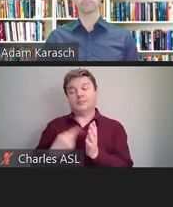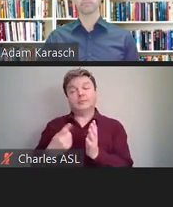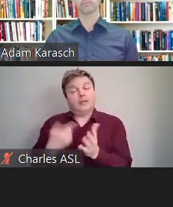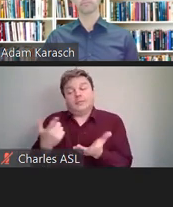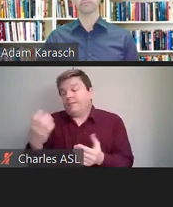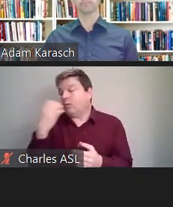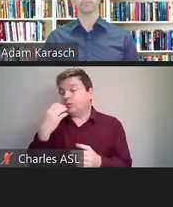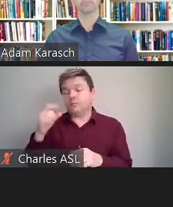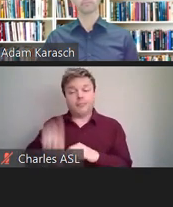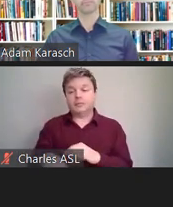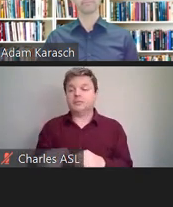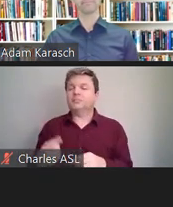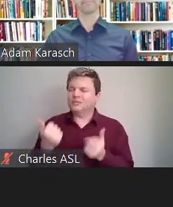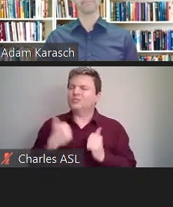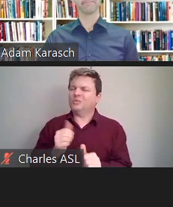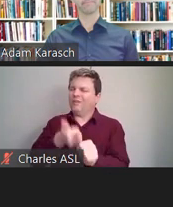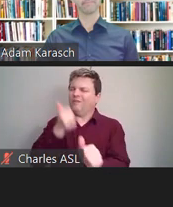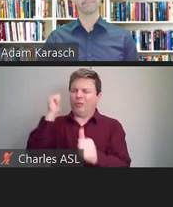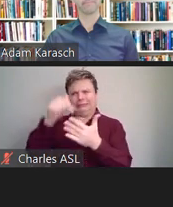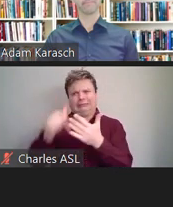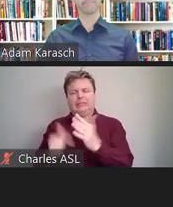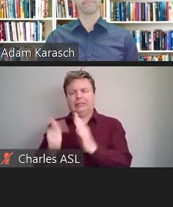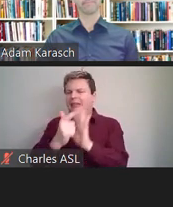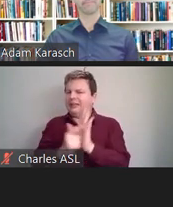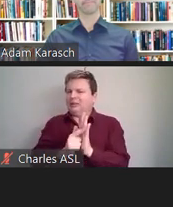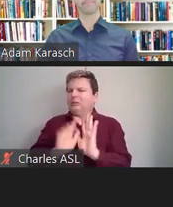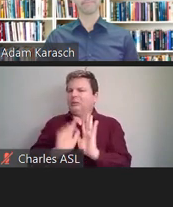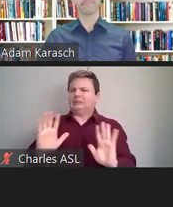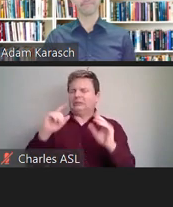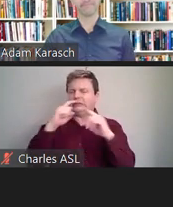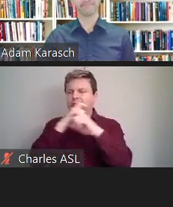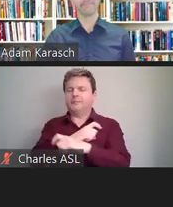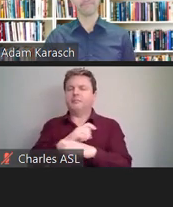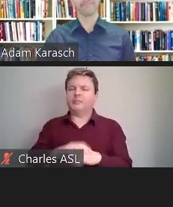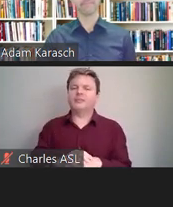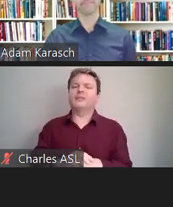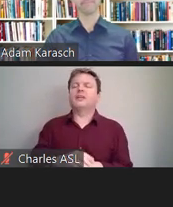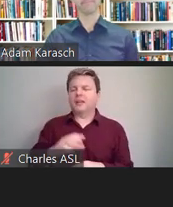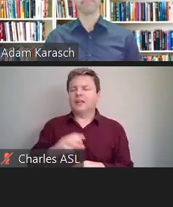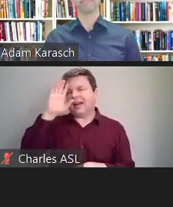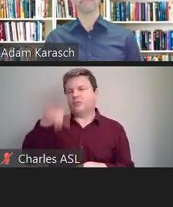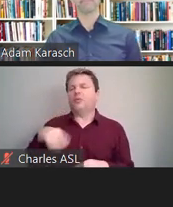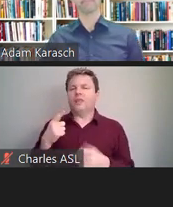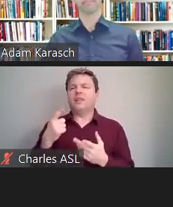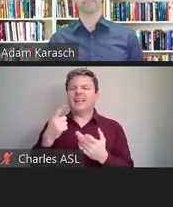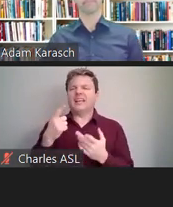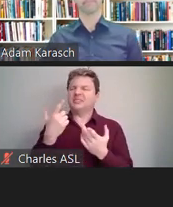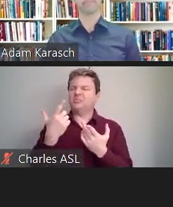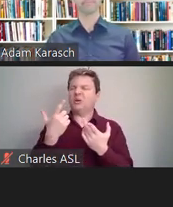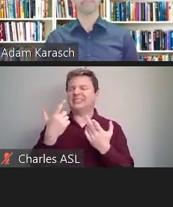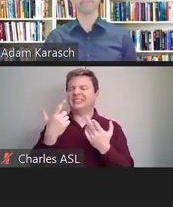All right, so that's a lot of legalese, I know. But let's turn to the actual description of some